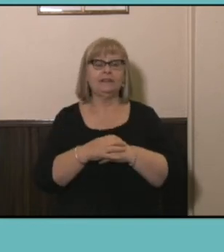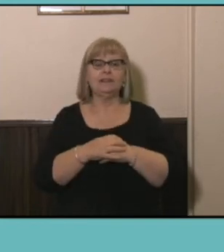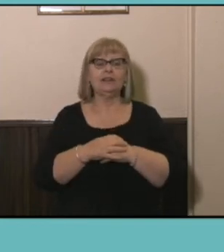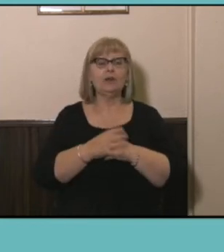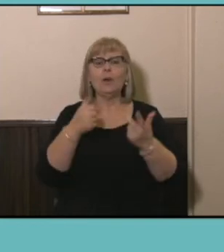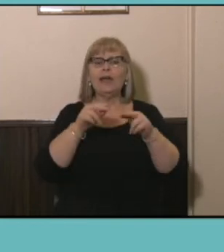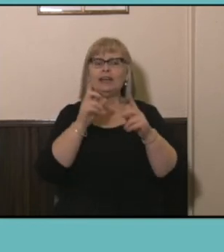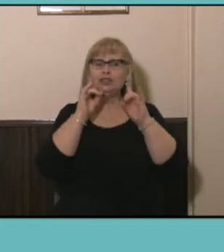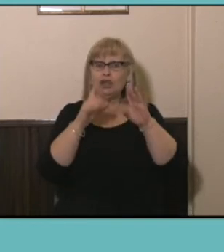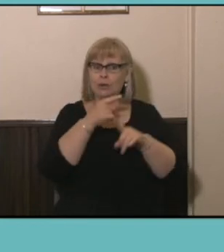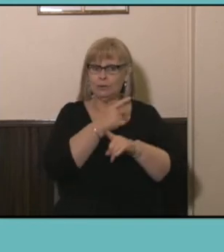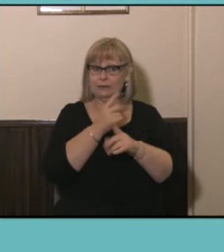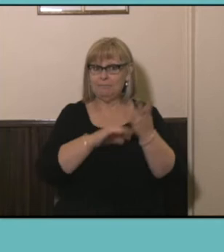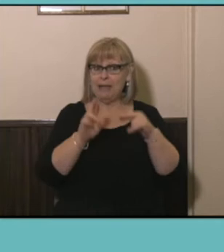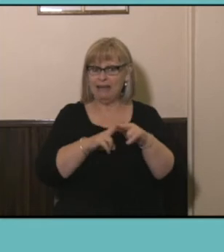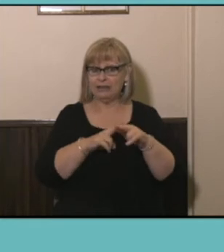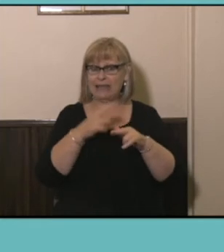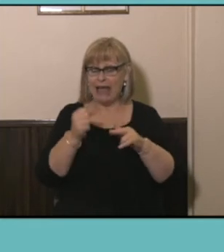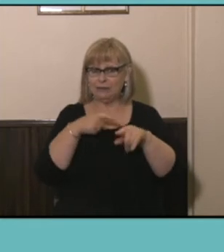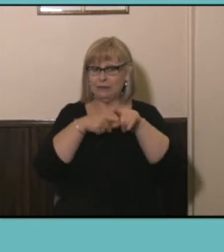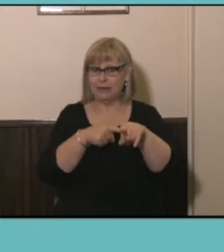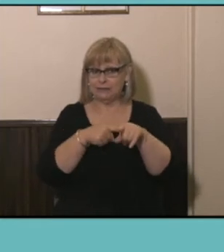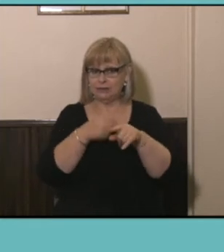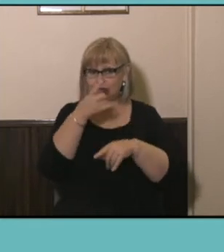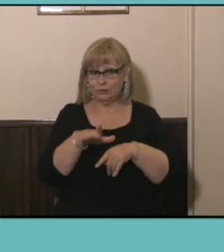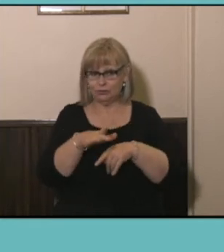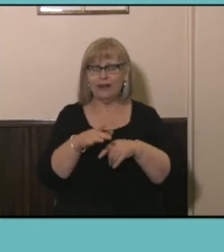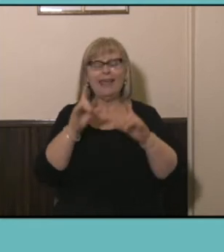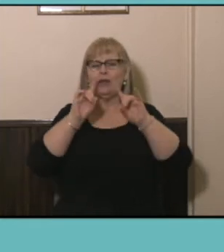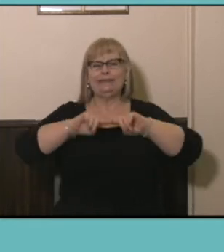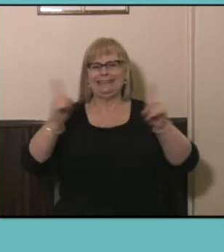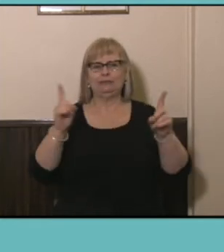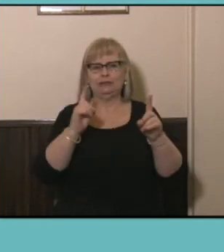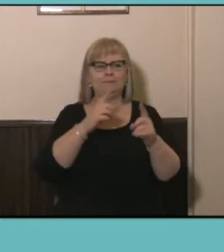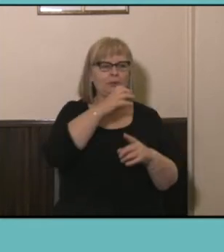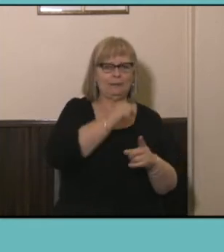there are clear differences between men and women. 55% of fathers captured in the